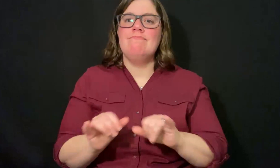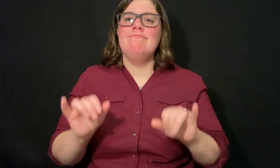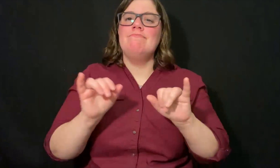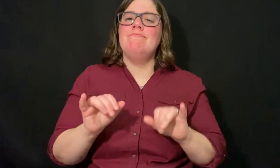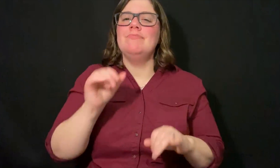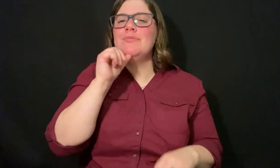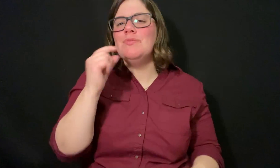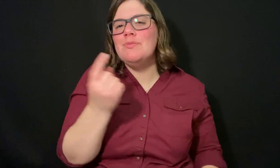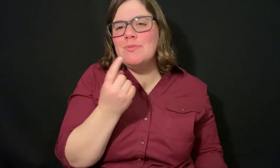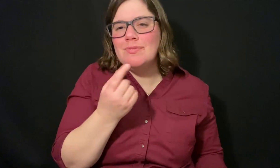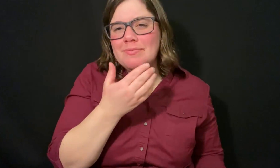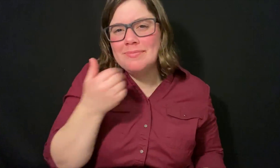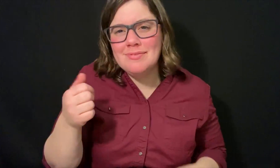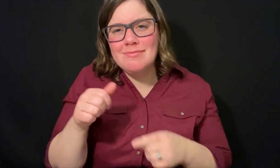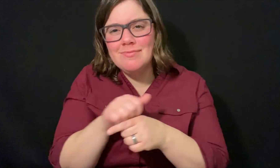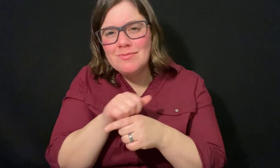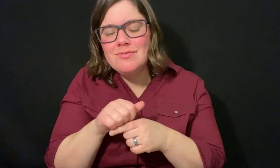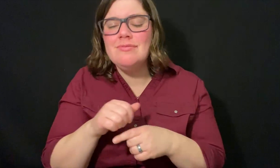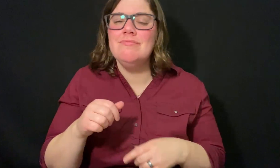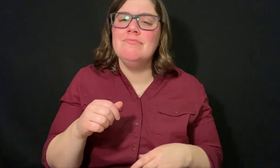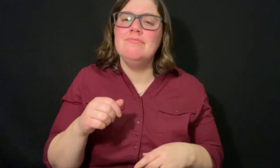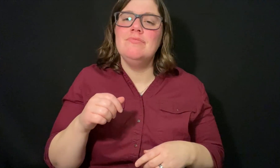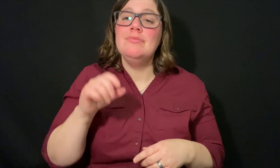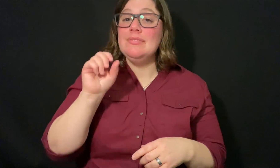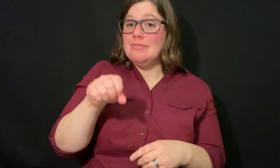Teacher always (same, same) lecturing is not always the best practice.